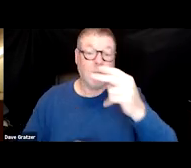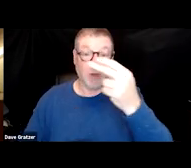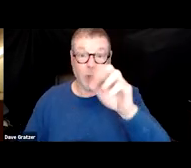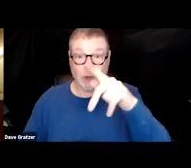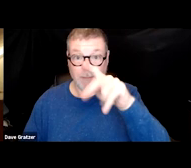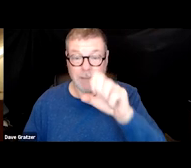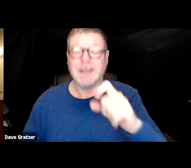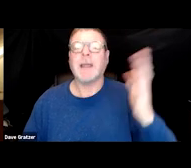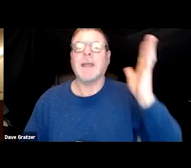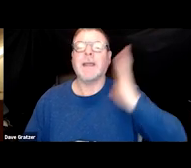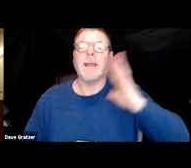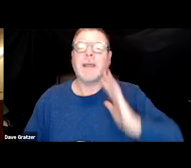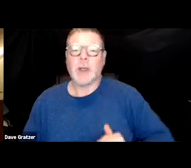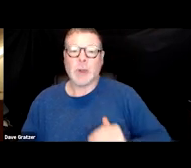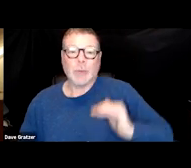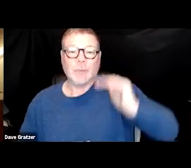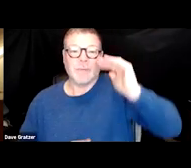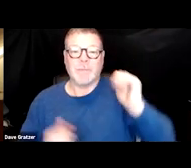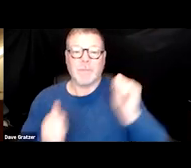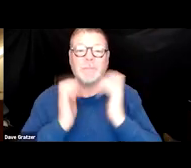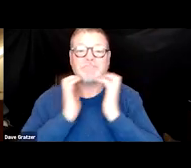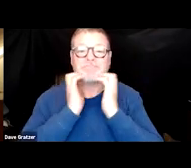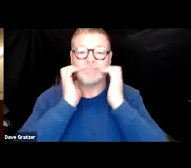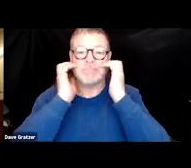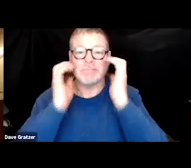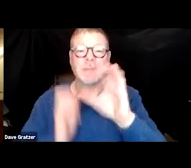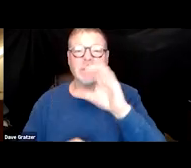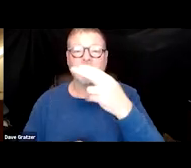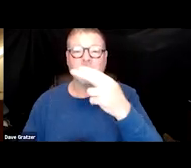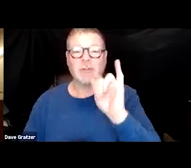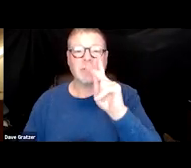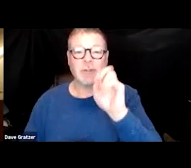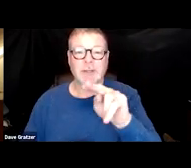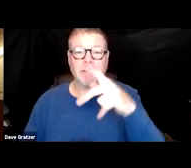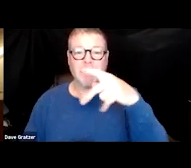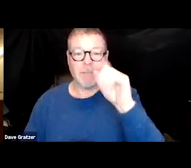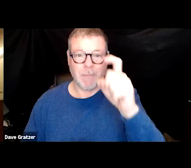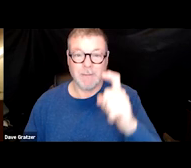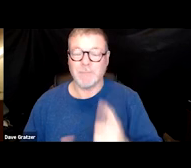have had chickenpox and the virus has lived within the nervous system for years